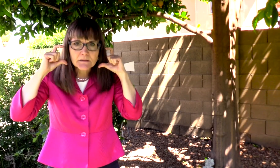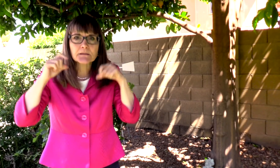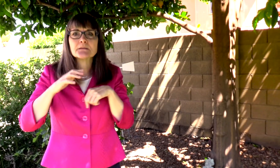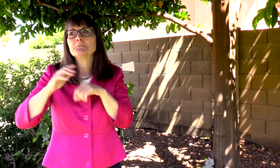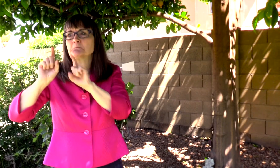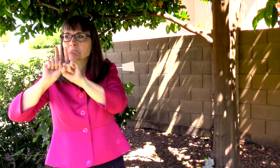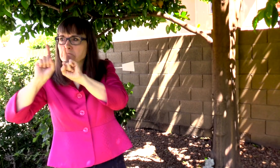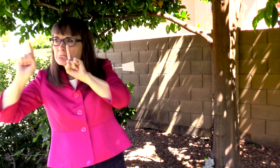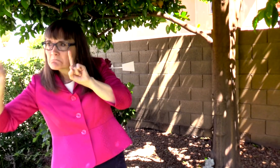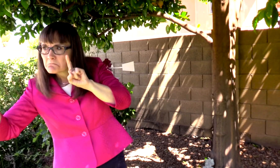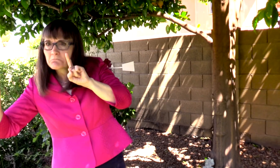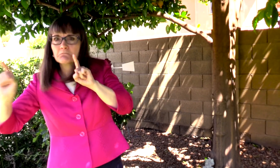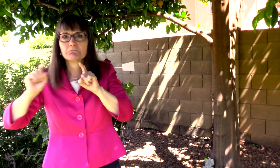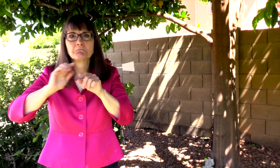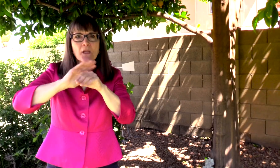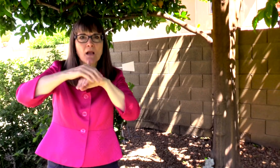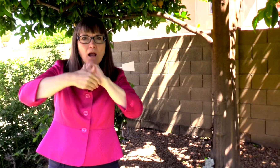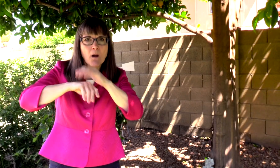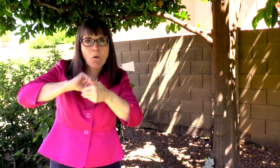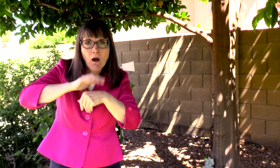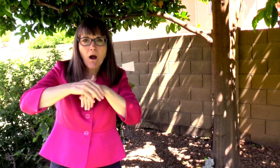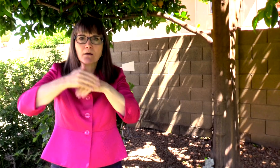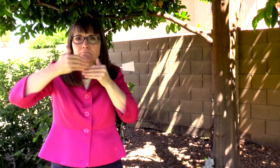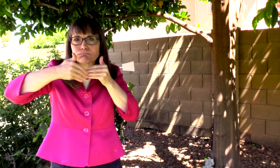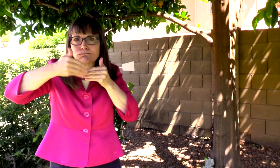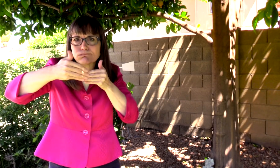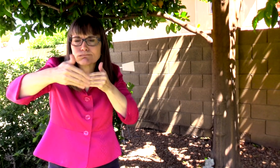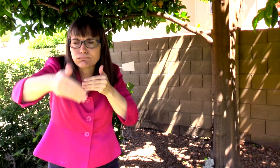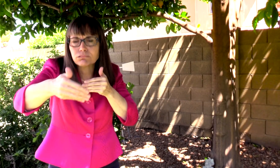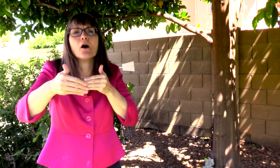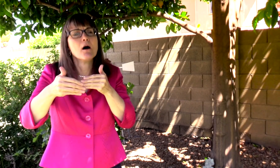WEAR A MASK, PRACTICE SOCIAL DISTANCING AND WASH YOUR HANDS REGULARLY.